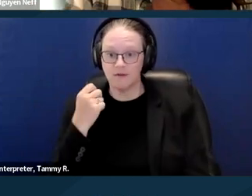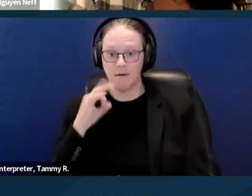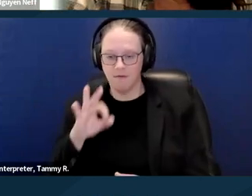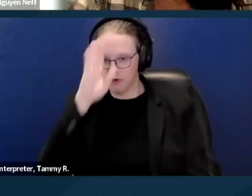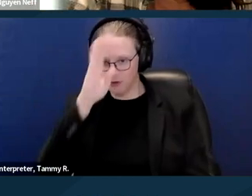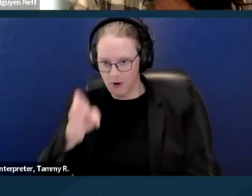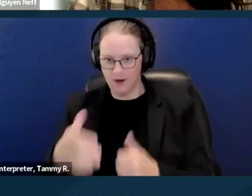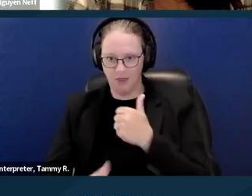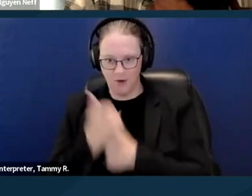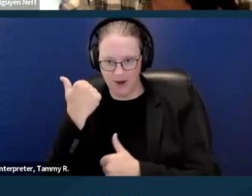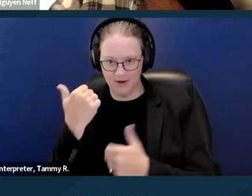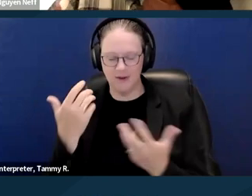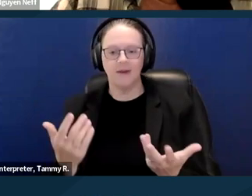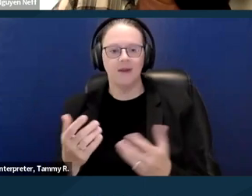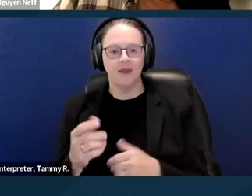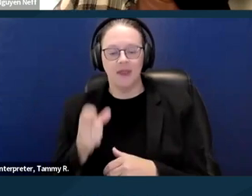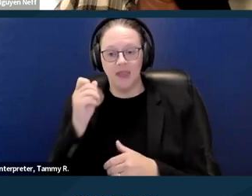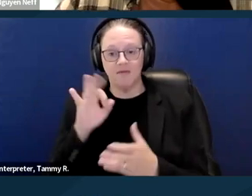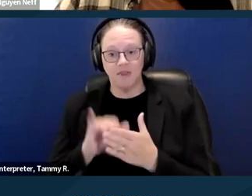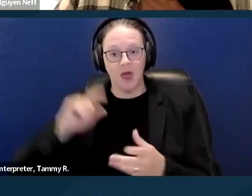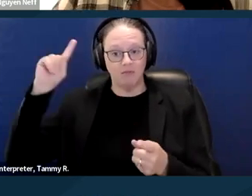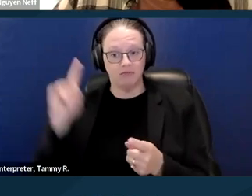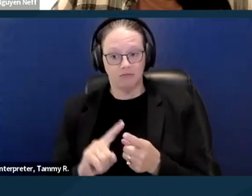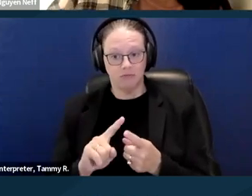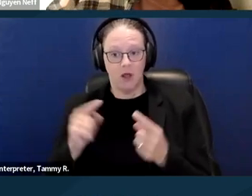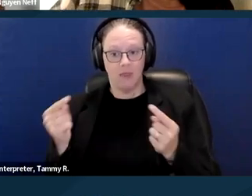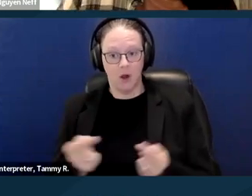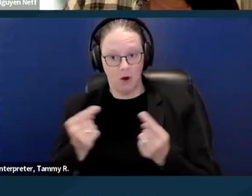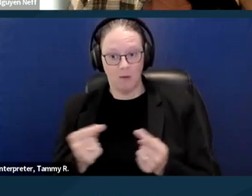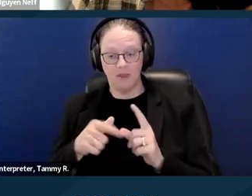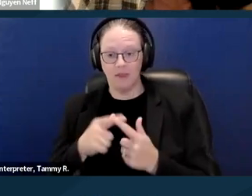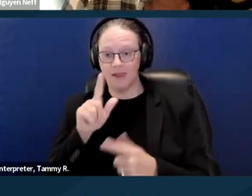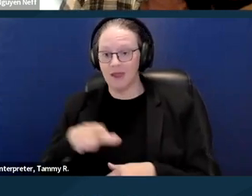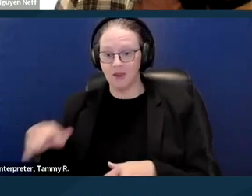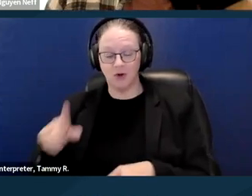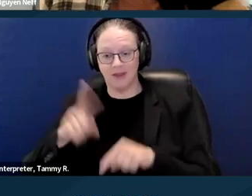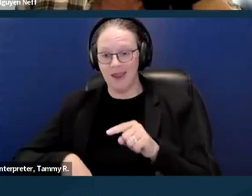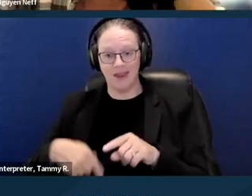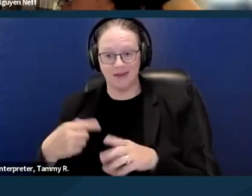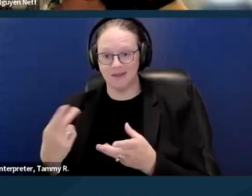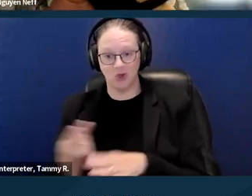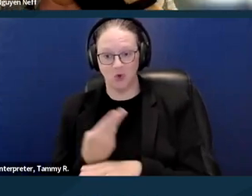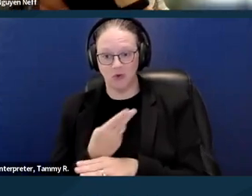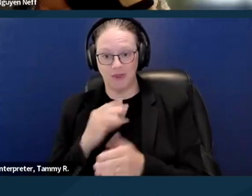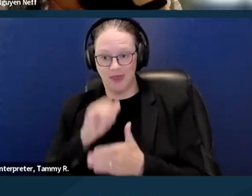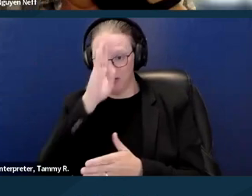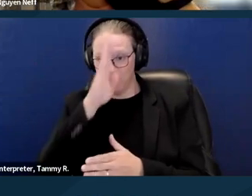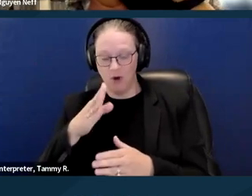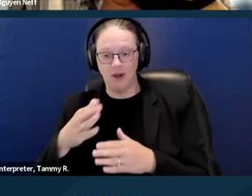And if that will mitigate the harm, then the landlord really can't use the direct threat to health and safety